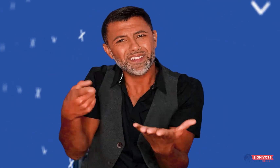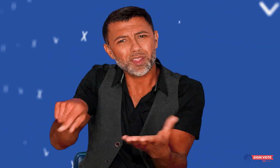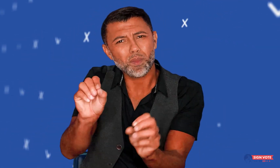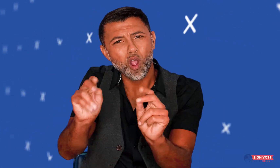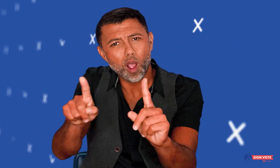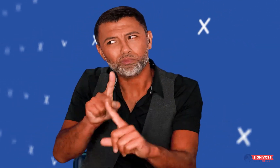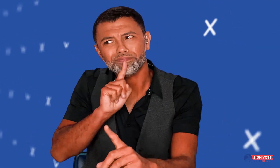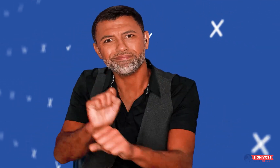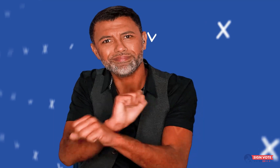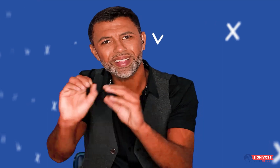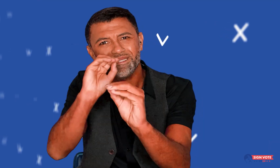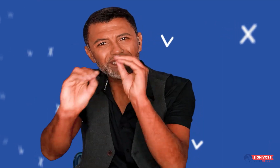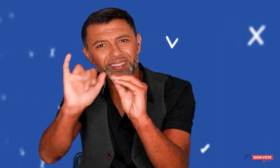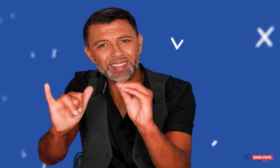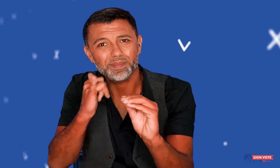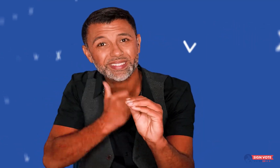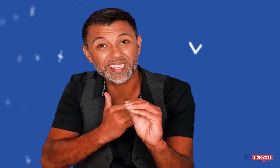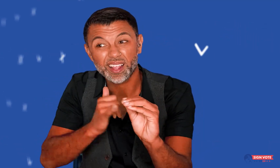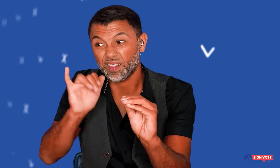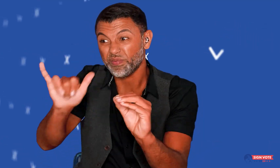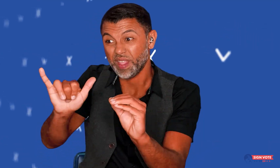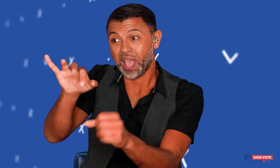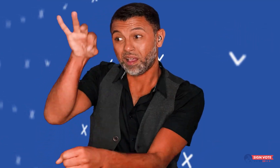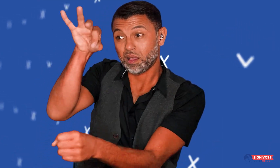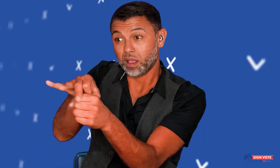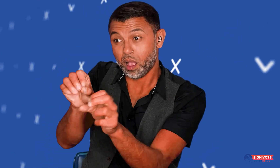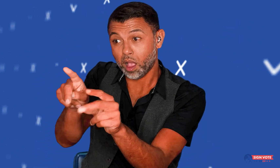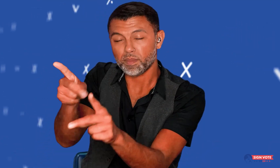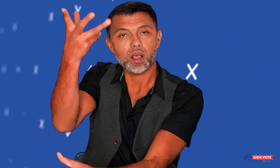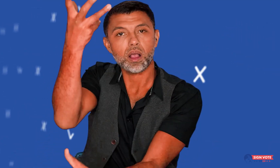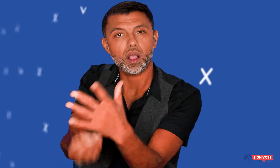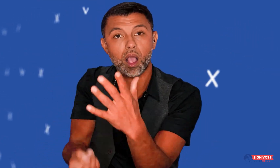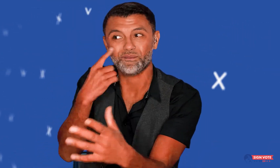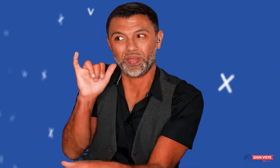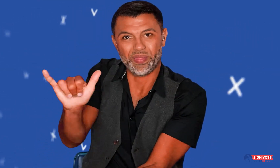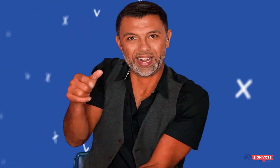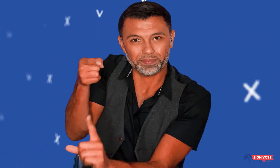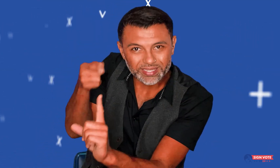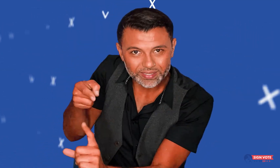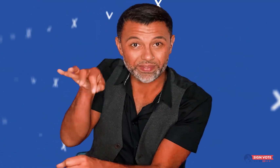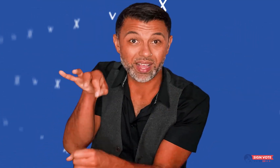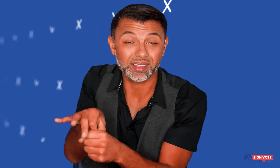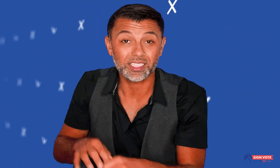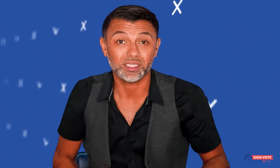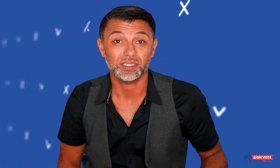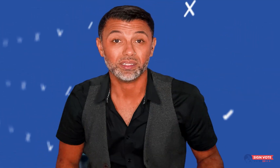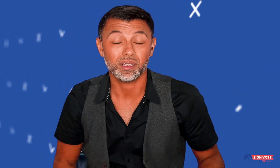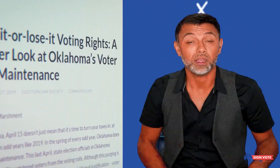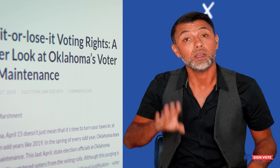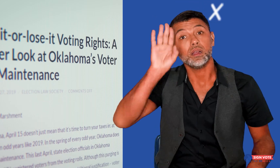Instead of allowing voters to fix their mistake, they lose the opportunity to vote for that specific election.